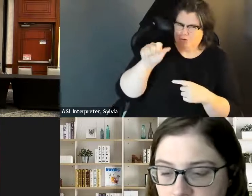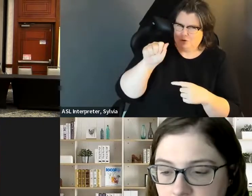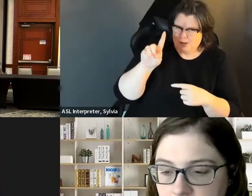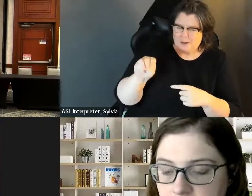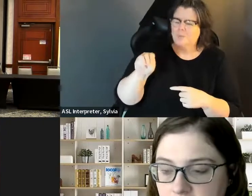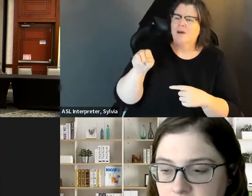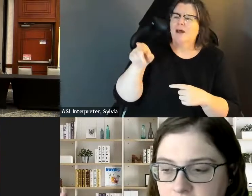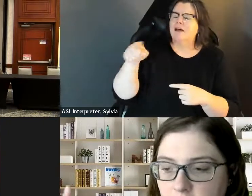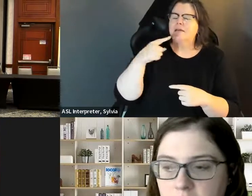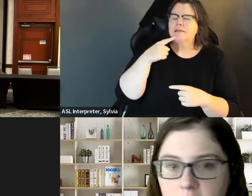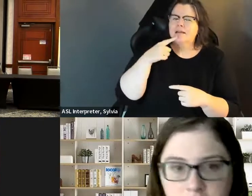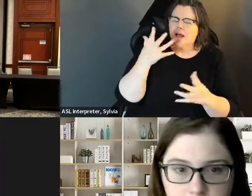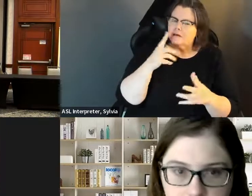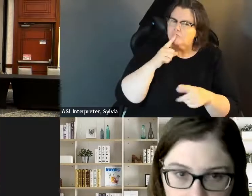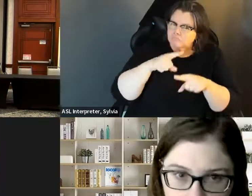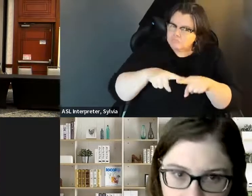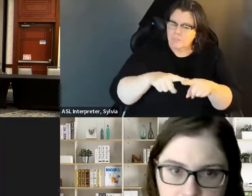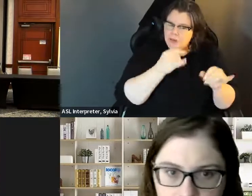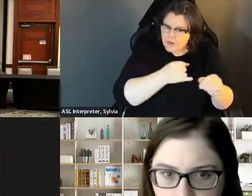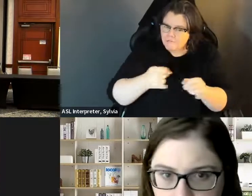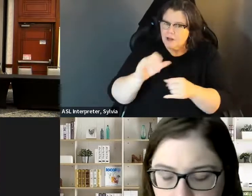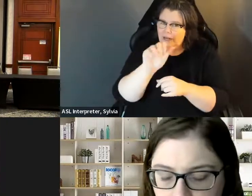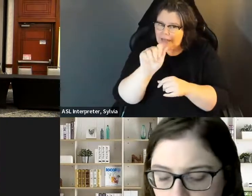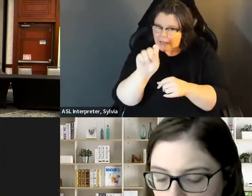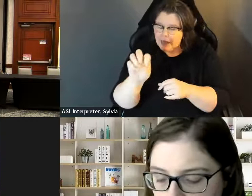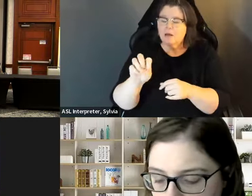After several disabled people had reached out to me, and they have look at it on a case by case basis.